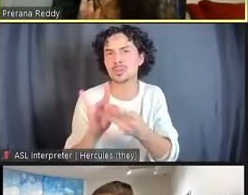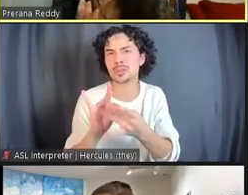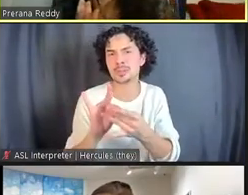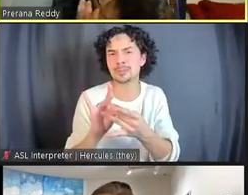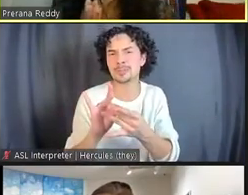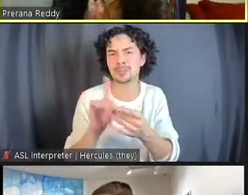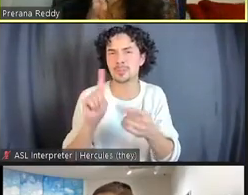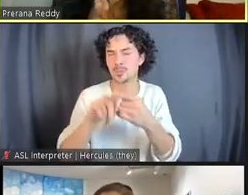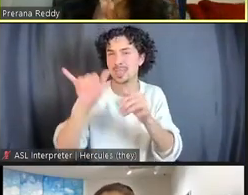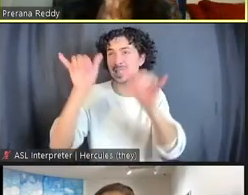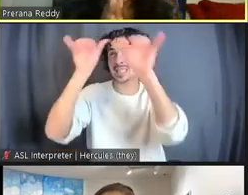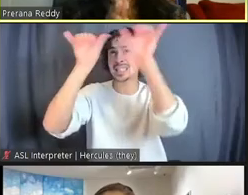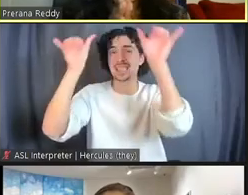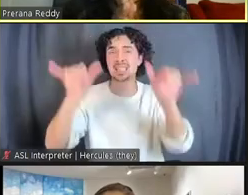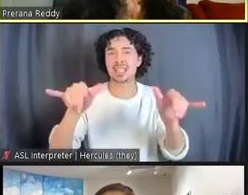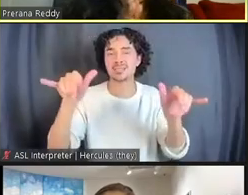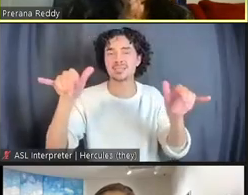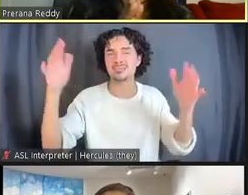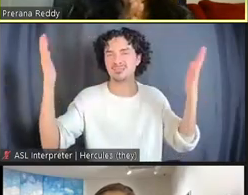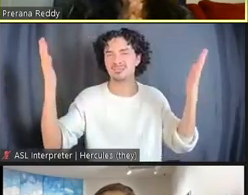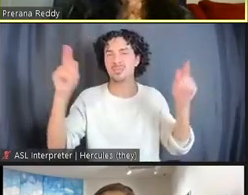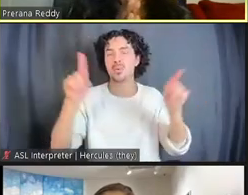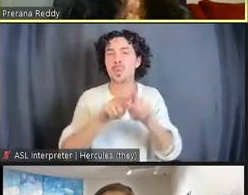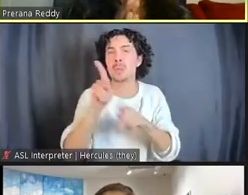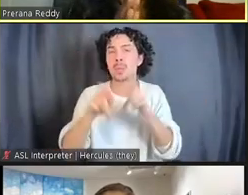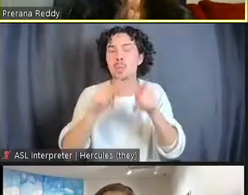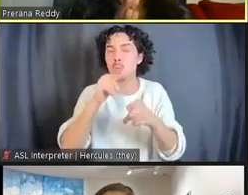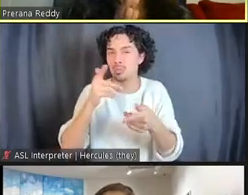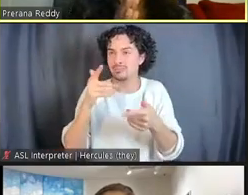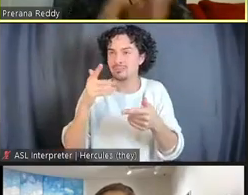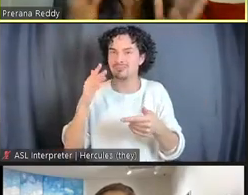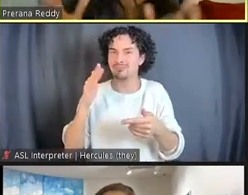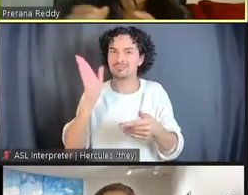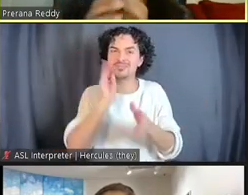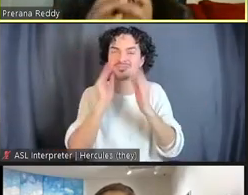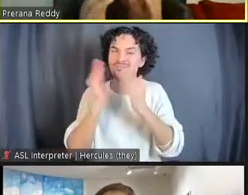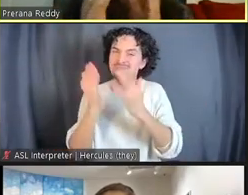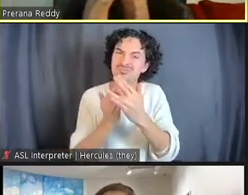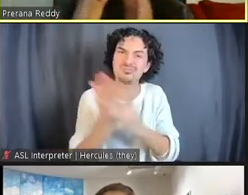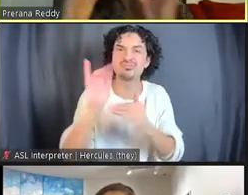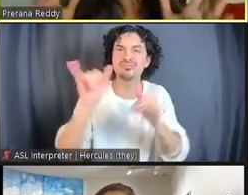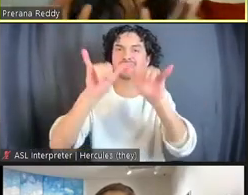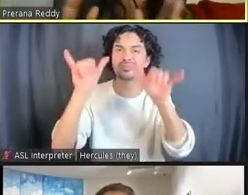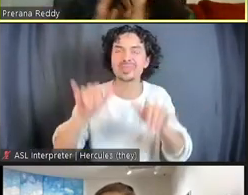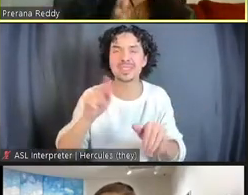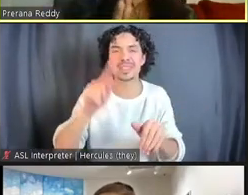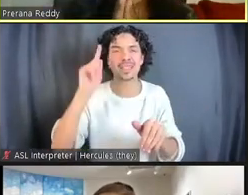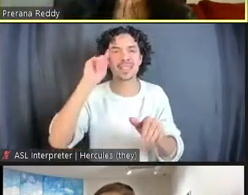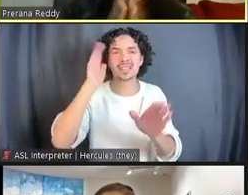the system and to people who've been inside, it's sociological, it's political analysis.